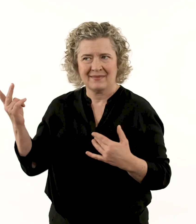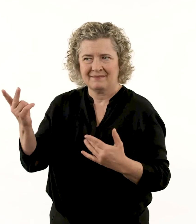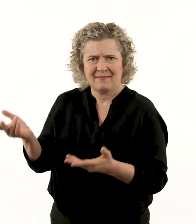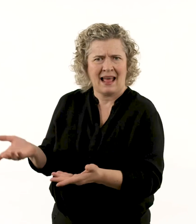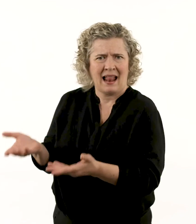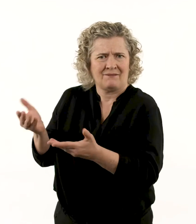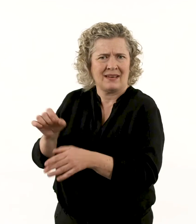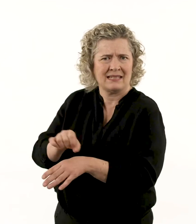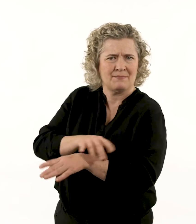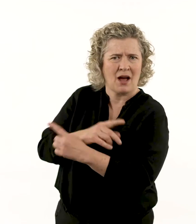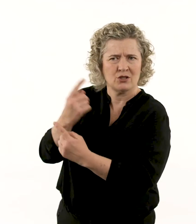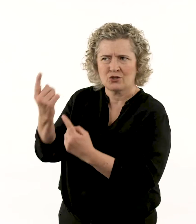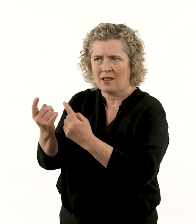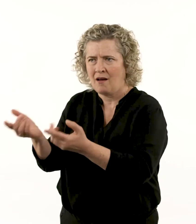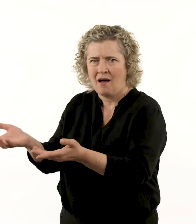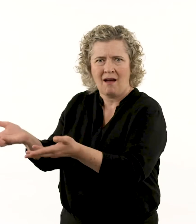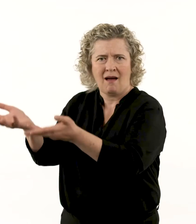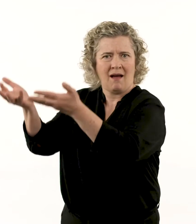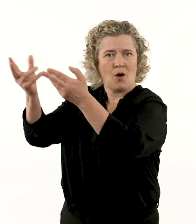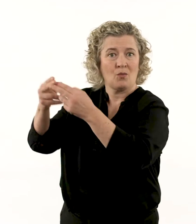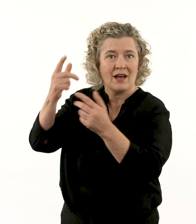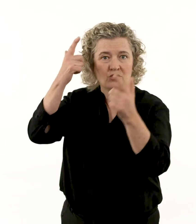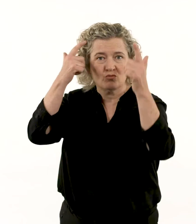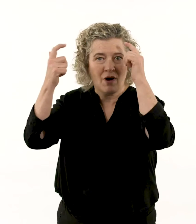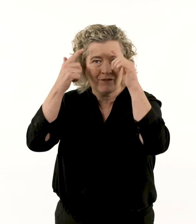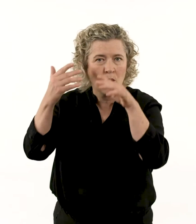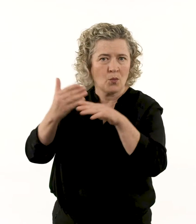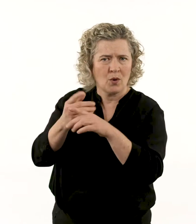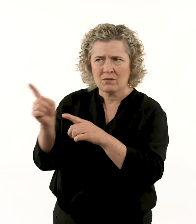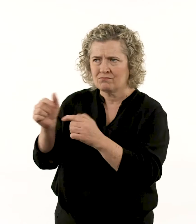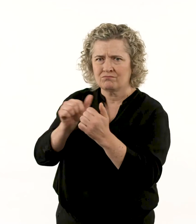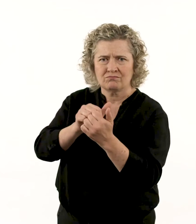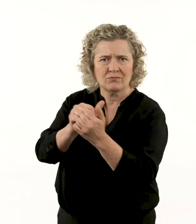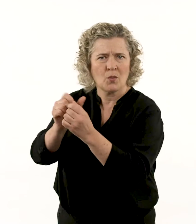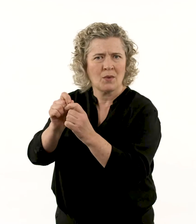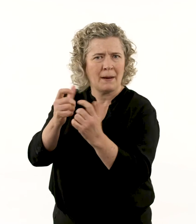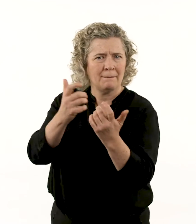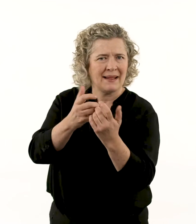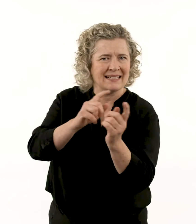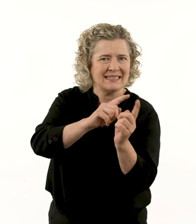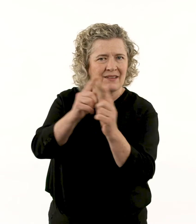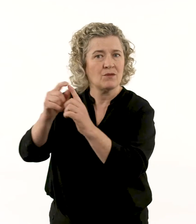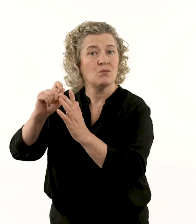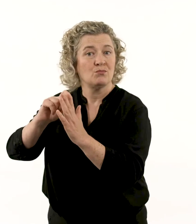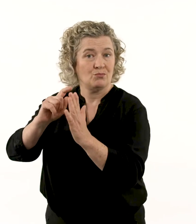We inspired each other creatively and worked so closely on projects that we became each other’s muse.